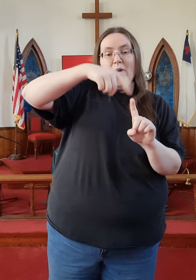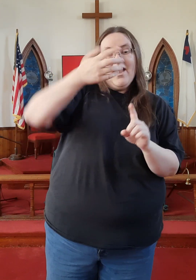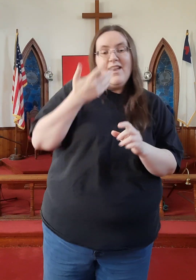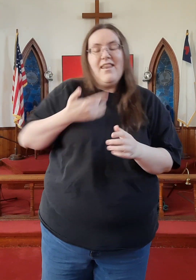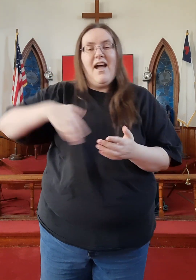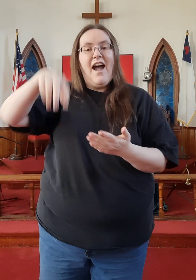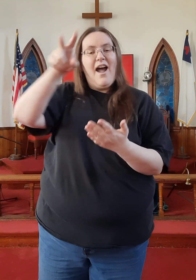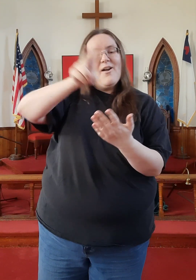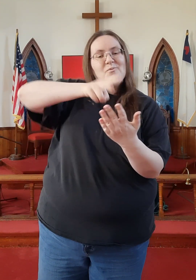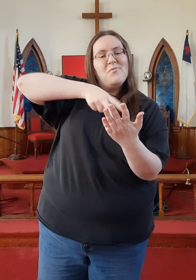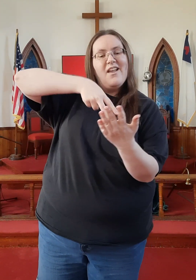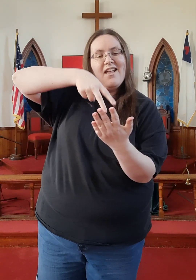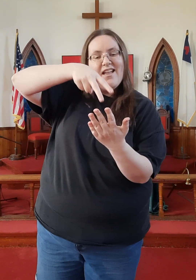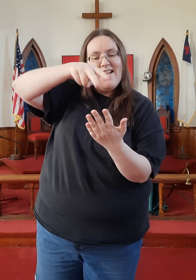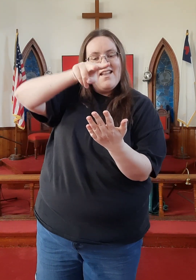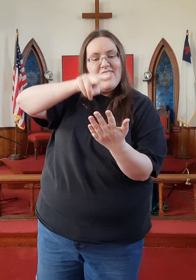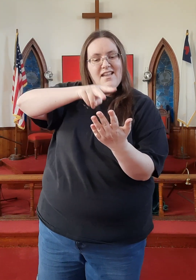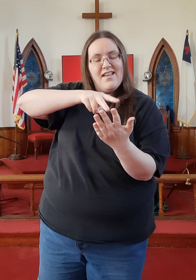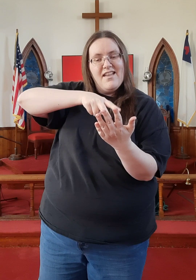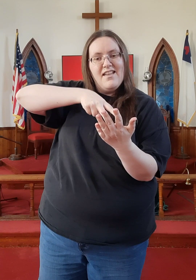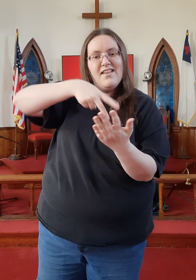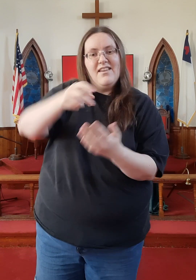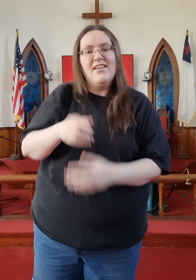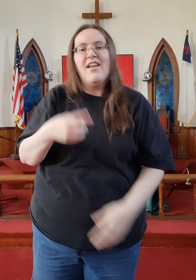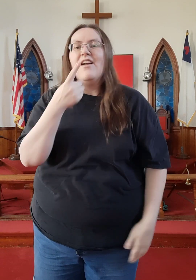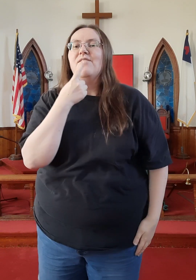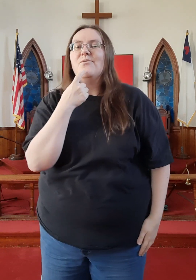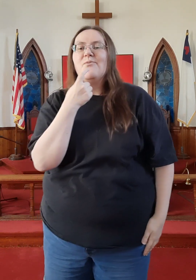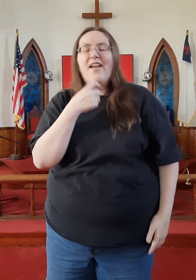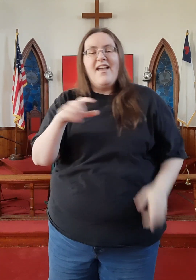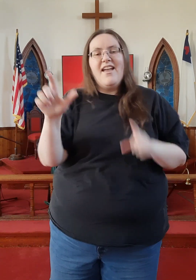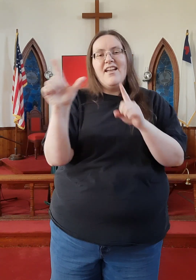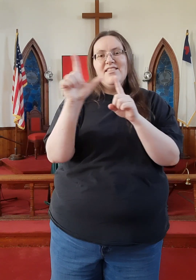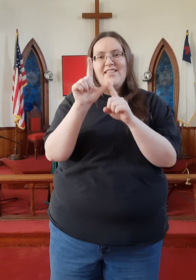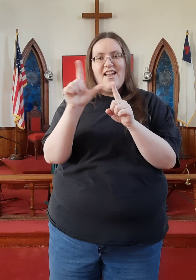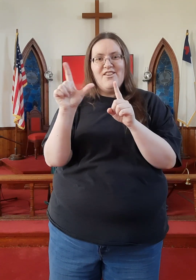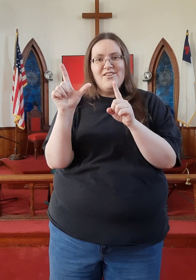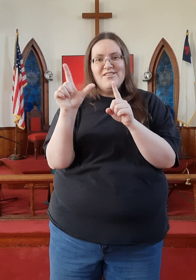When I read the red letters